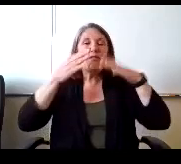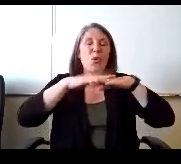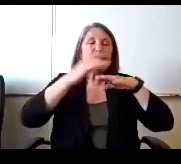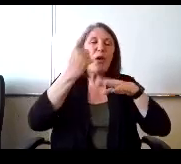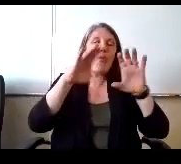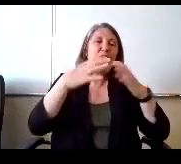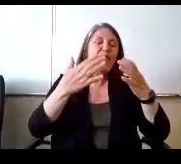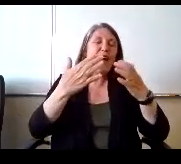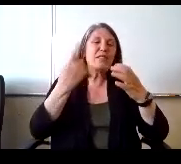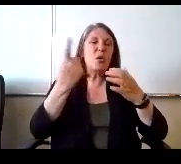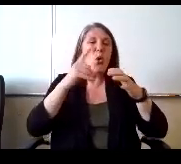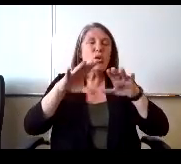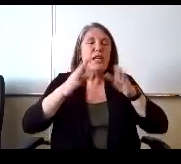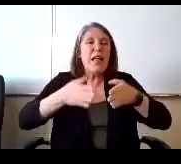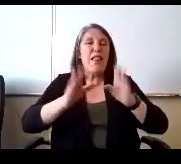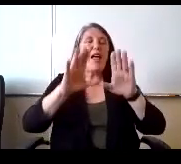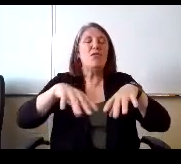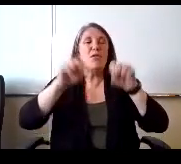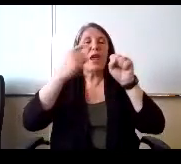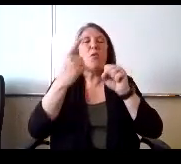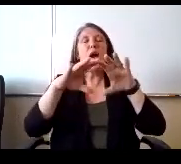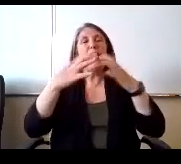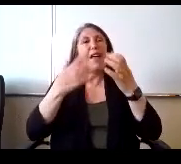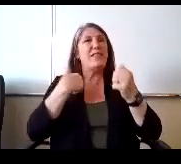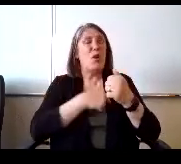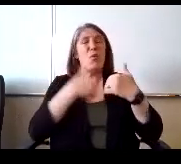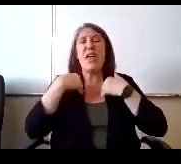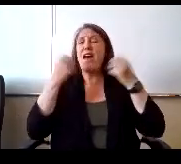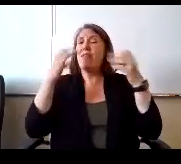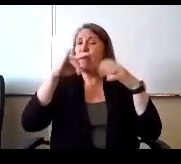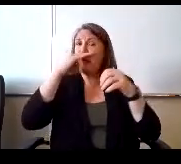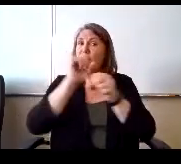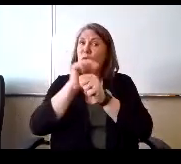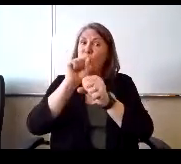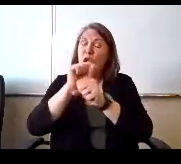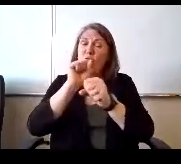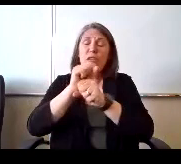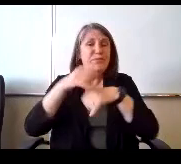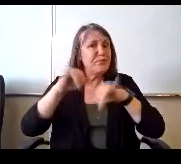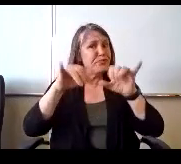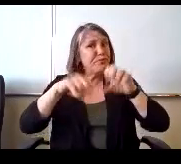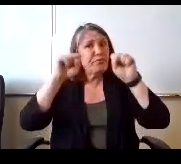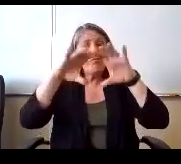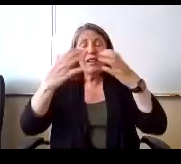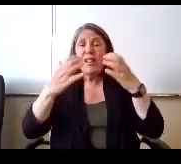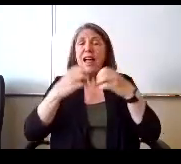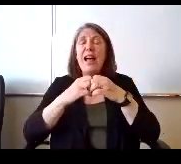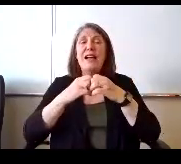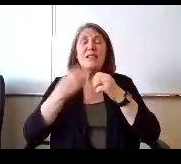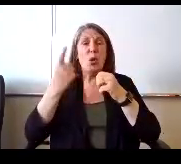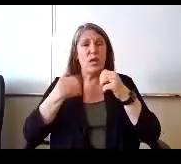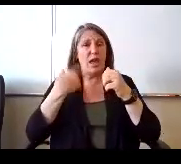There only allowed to take one class so we have a lot of kids work still. Take the class only have one teacher.